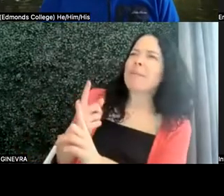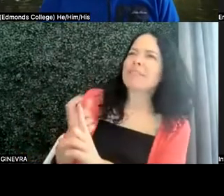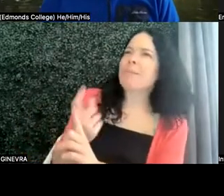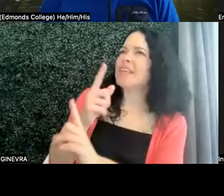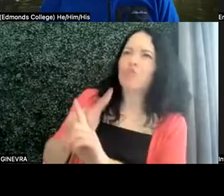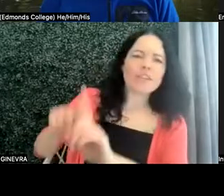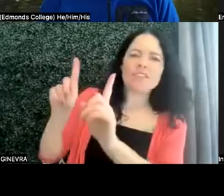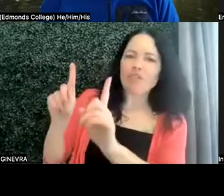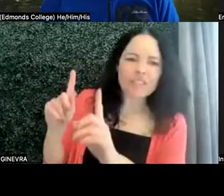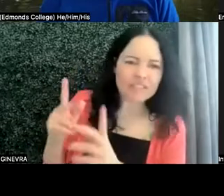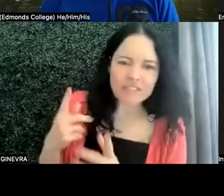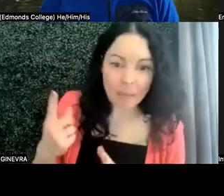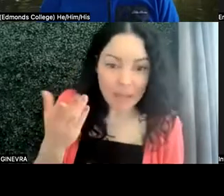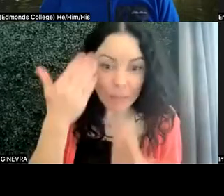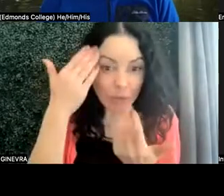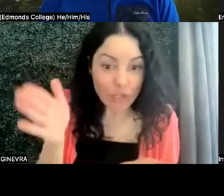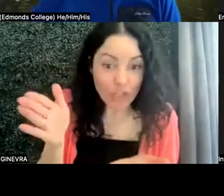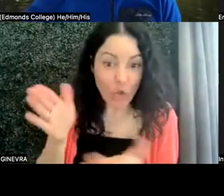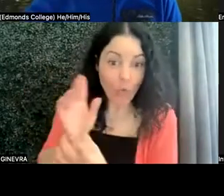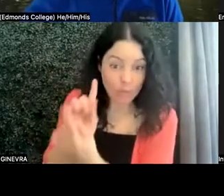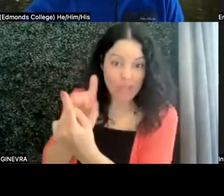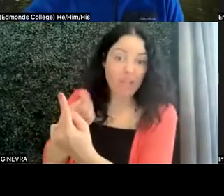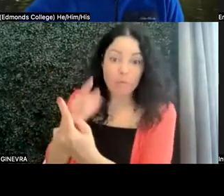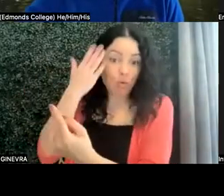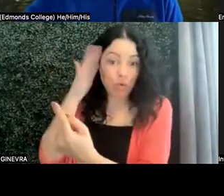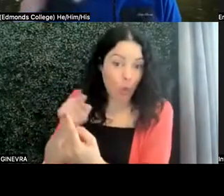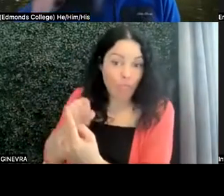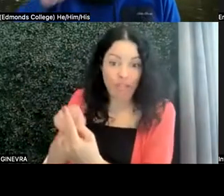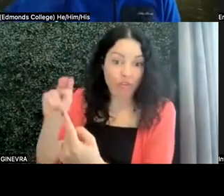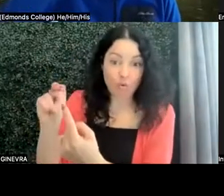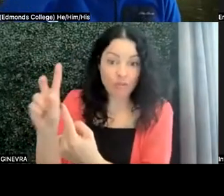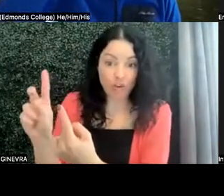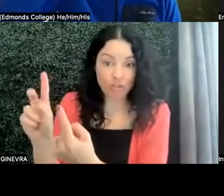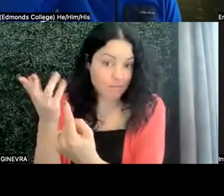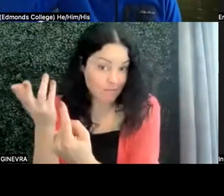even known was neurodiverse. And that's the way I decided to go.